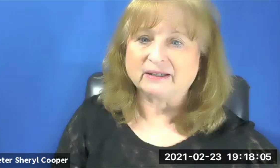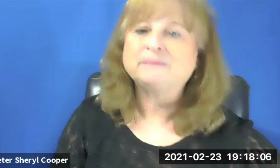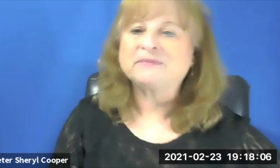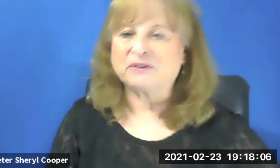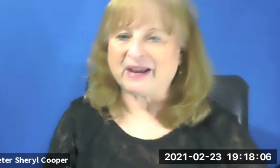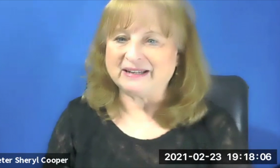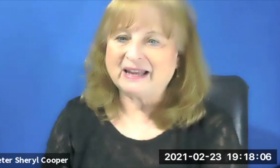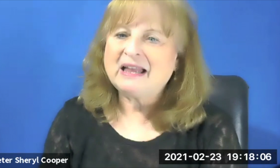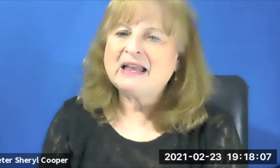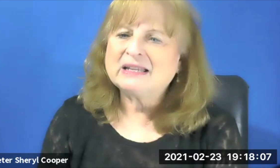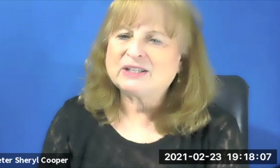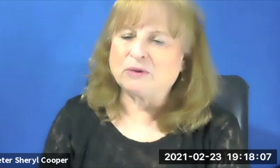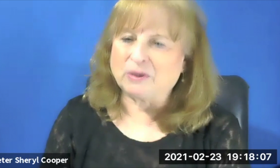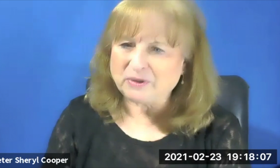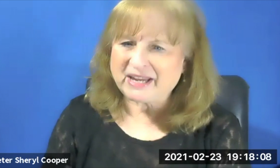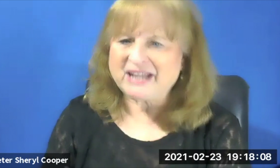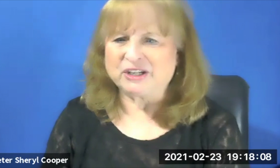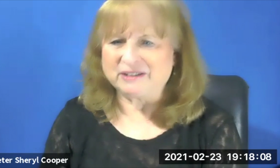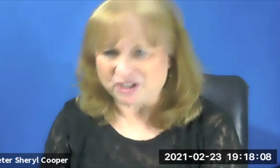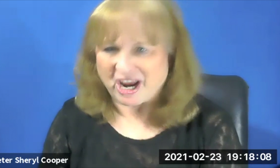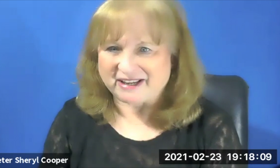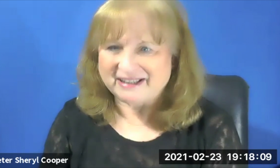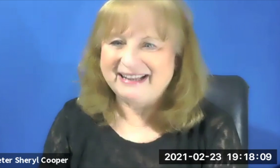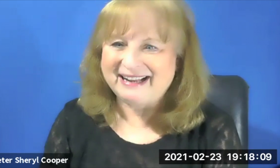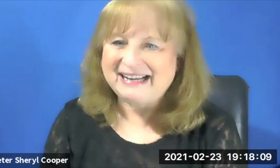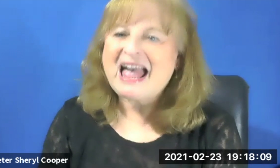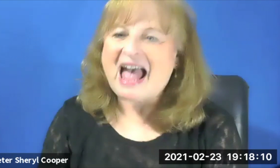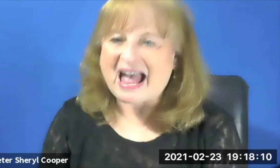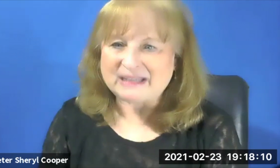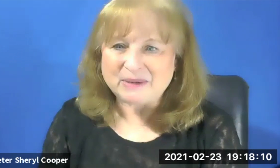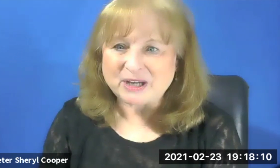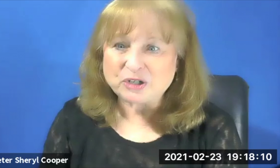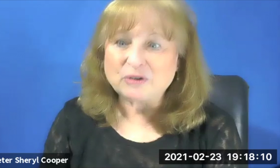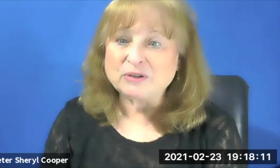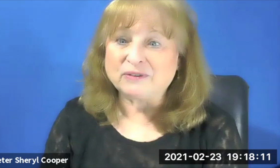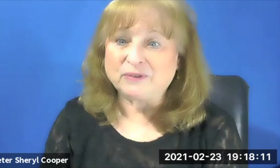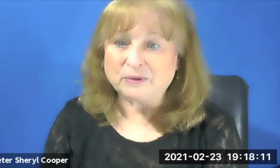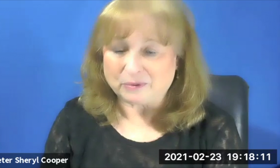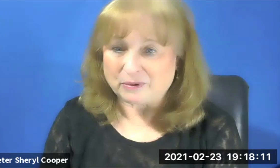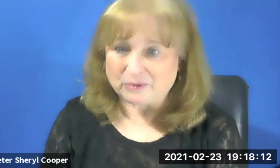. Terrific. Great. So, communication , check. And let me make sure those of you who